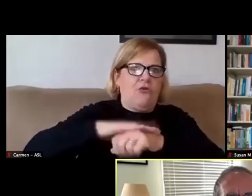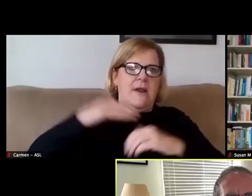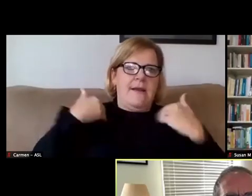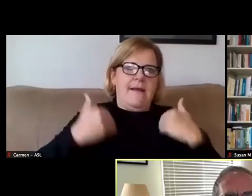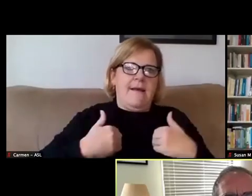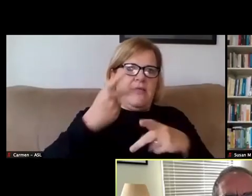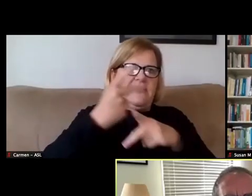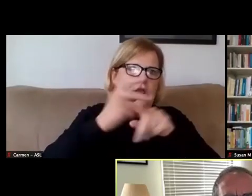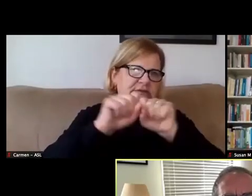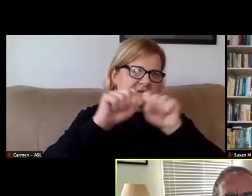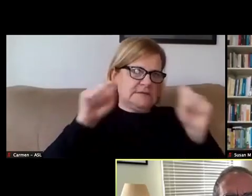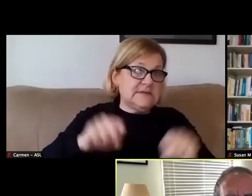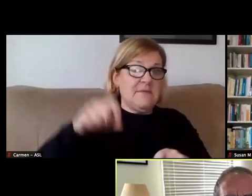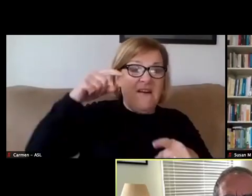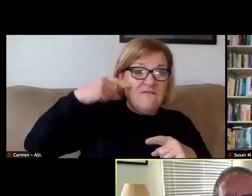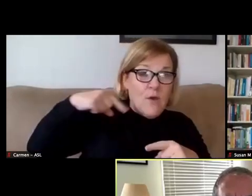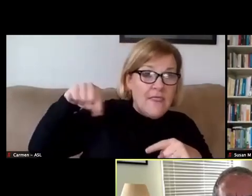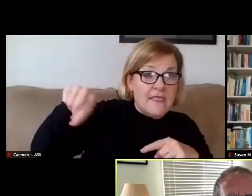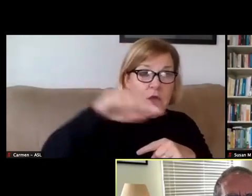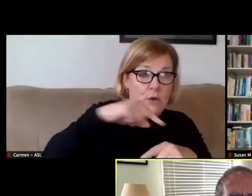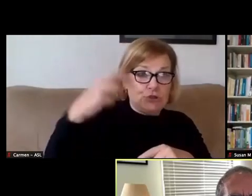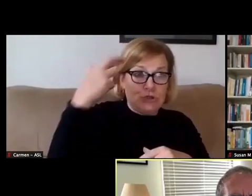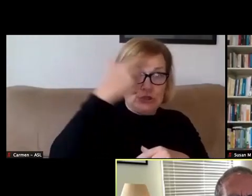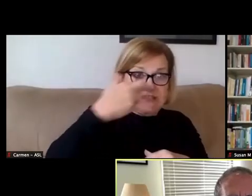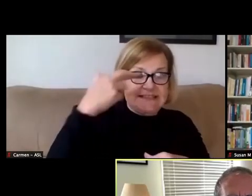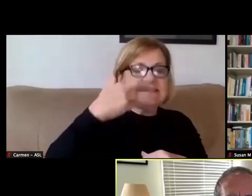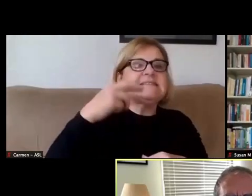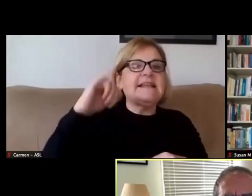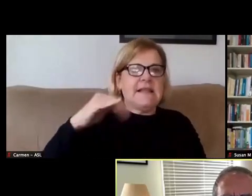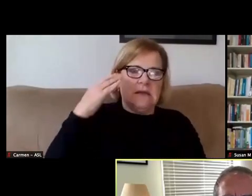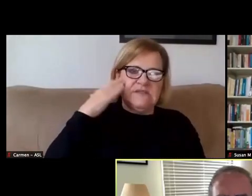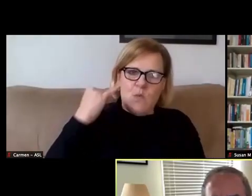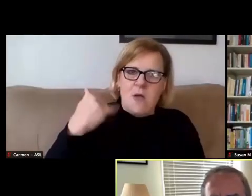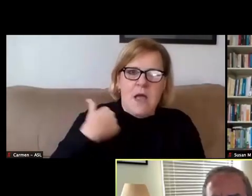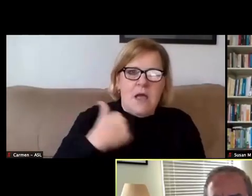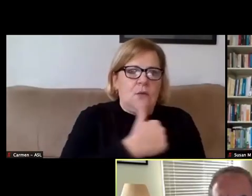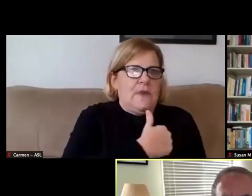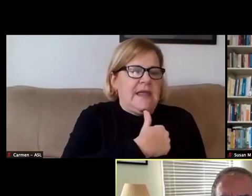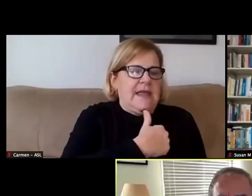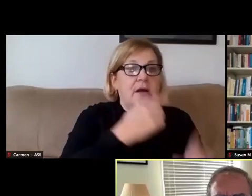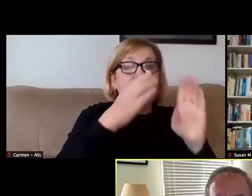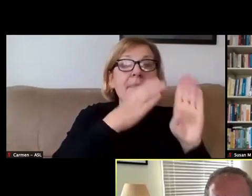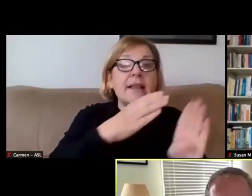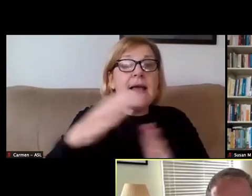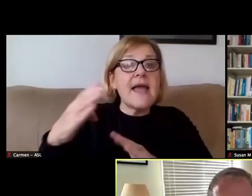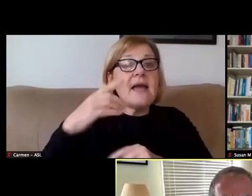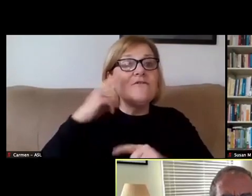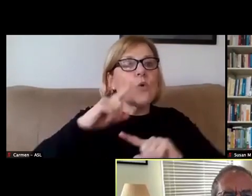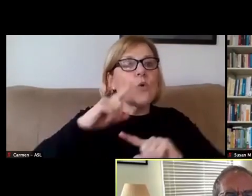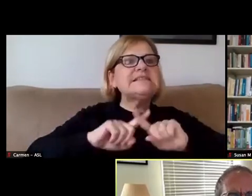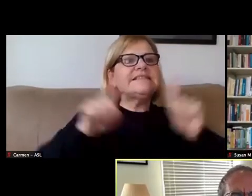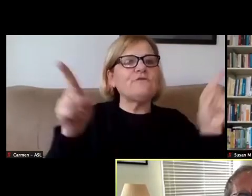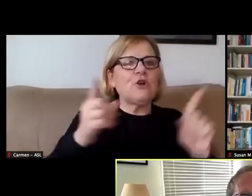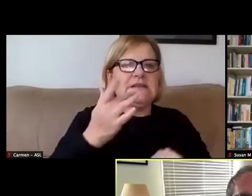All of those reasons are ones why we've planned for a different kind of semester